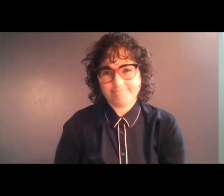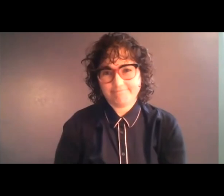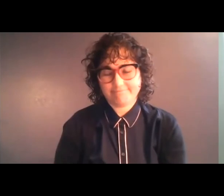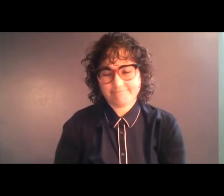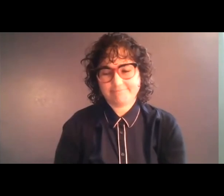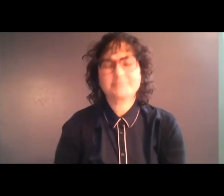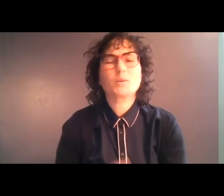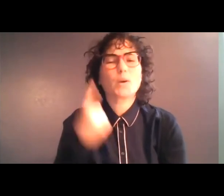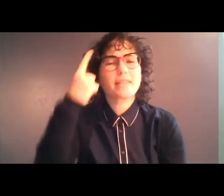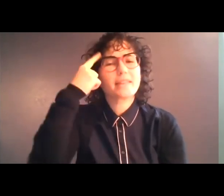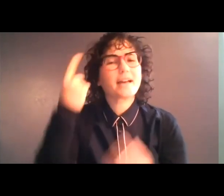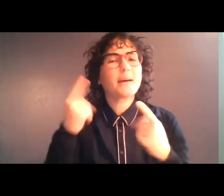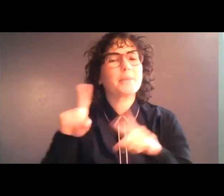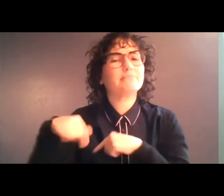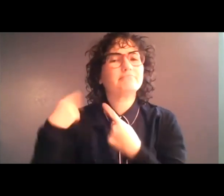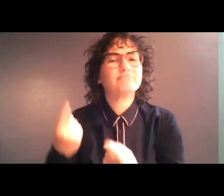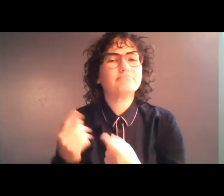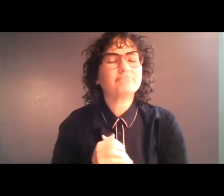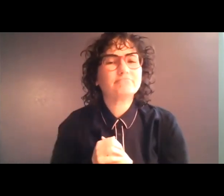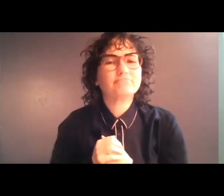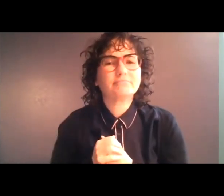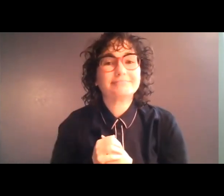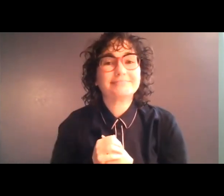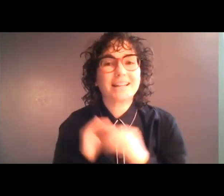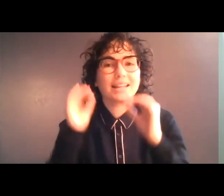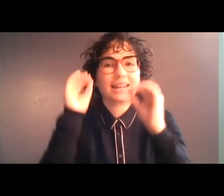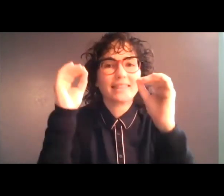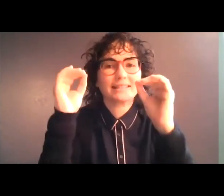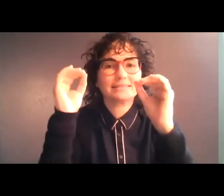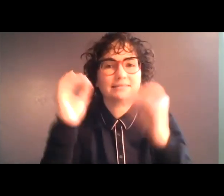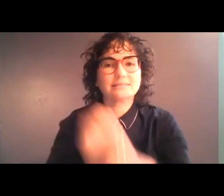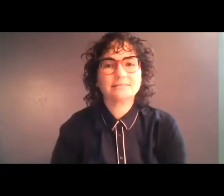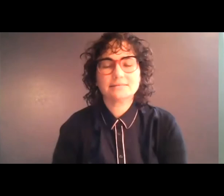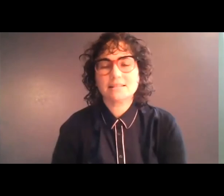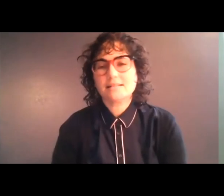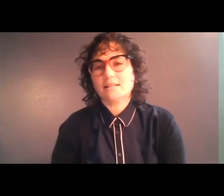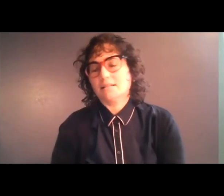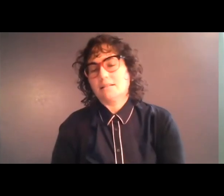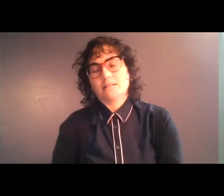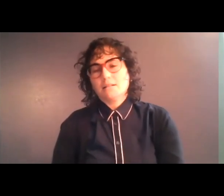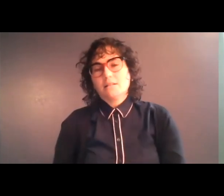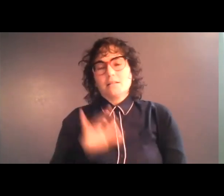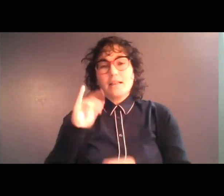you think has happened since then? Nothing! The reconstruction is scheduled to takes place